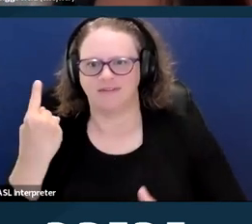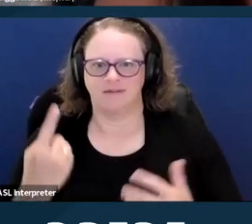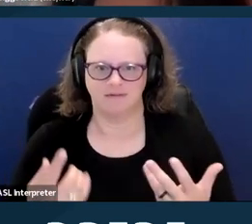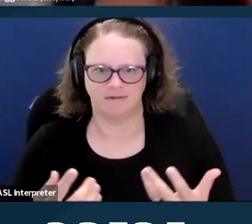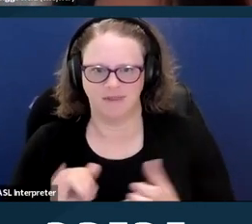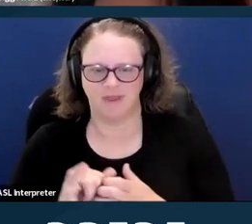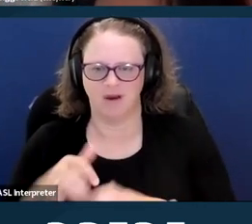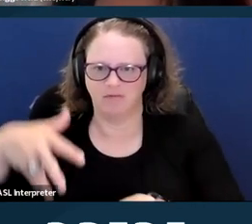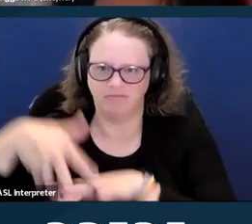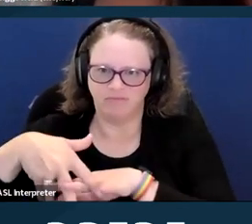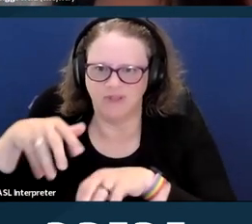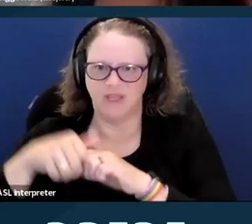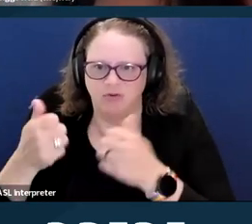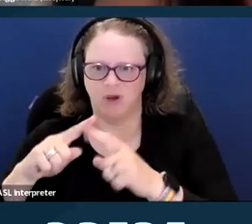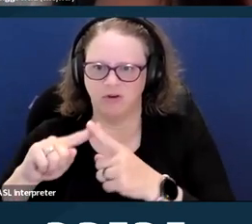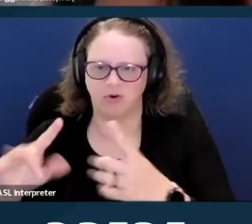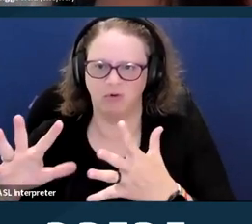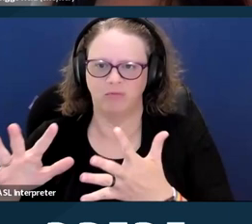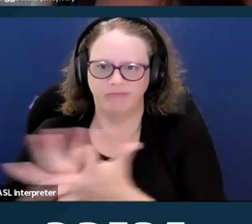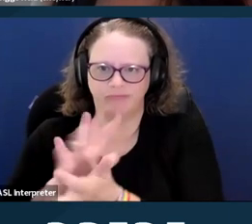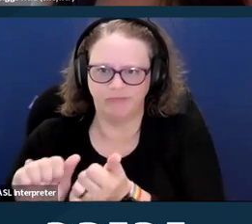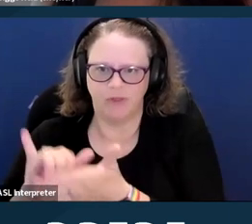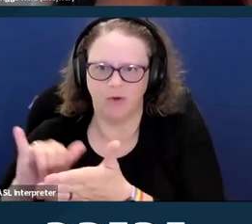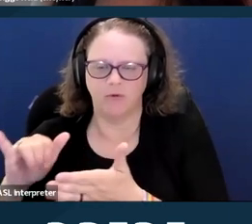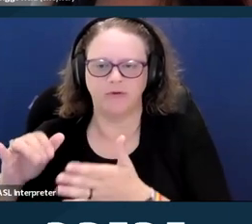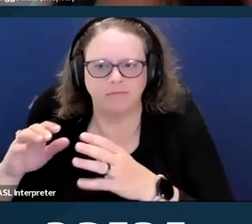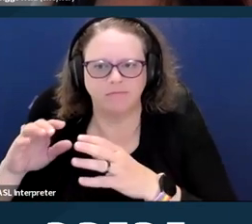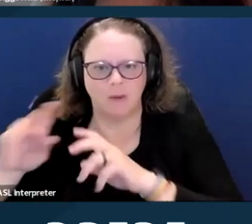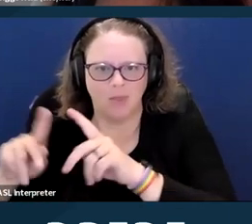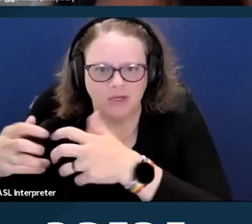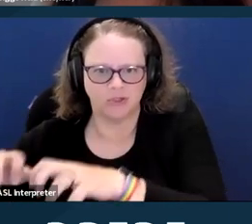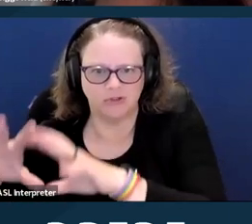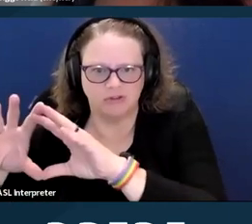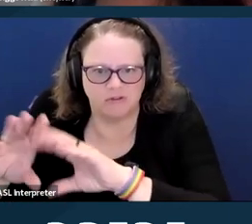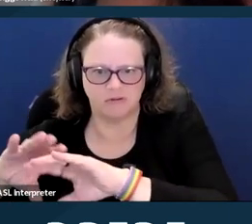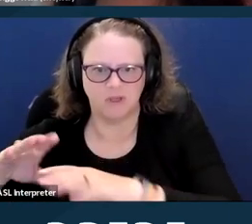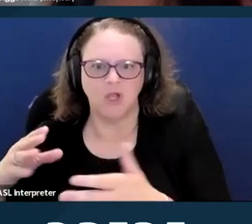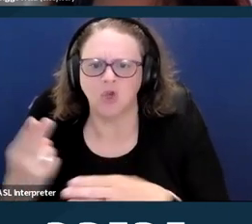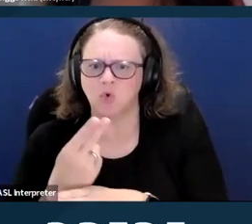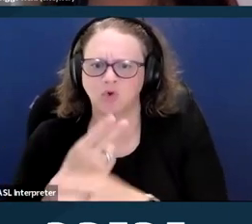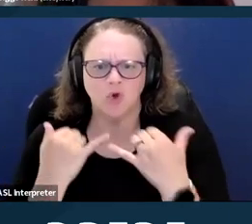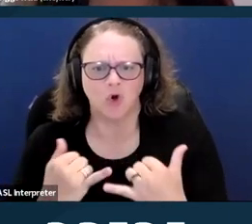So use current language like intellectual disability, little person, person with dwarfism.